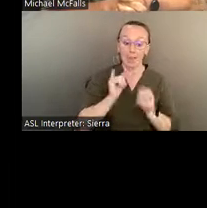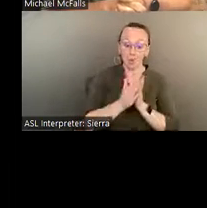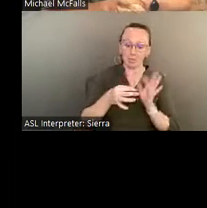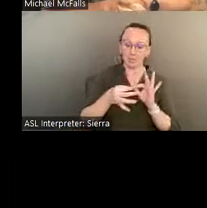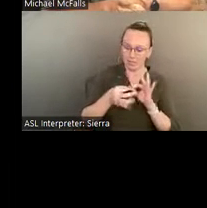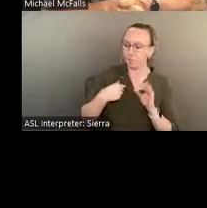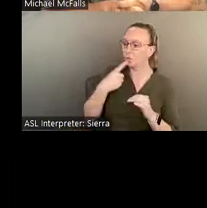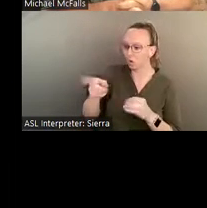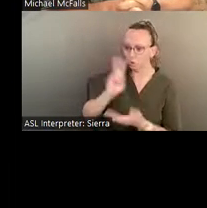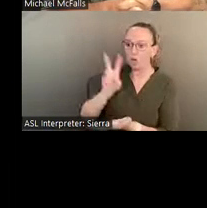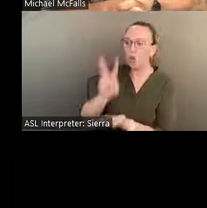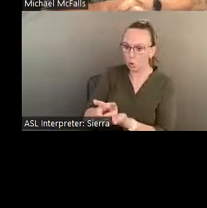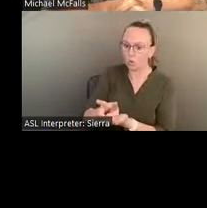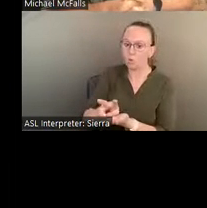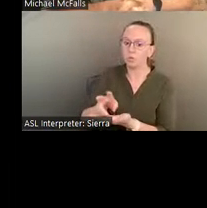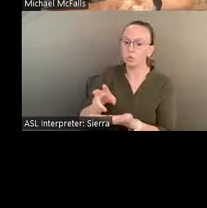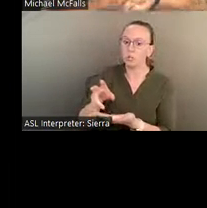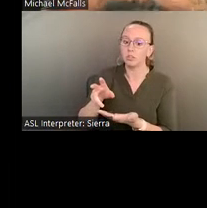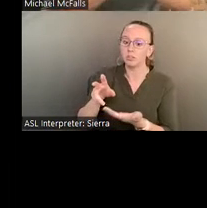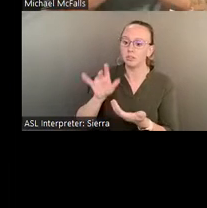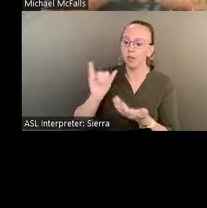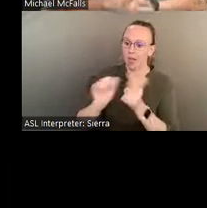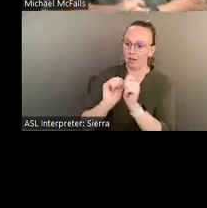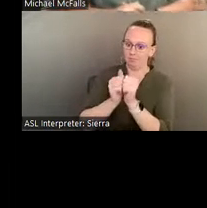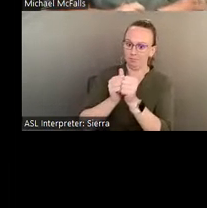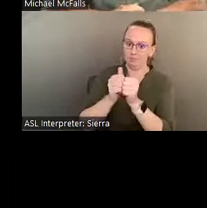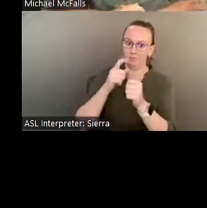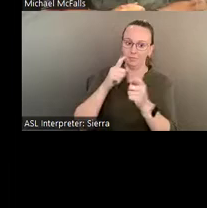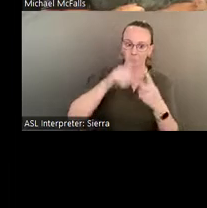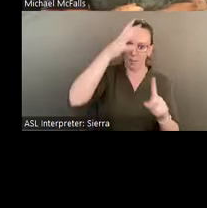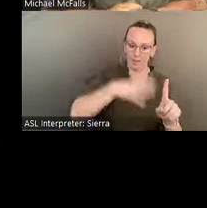election to a man with good hair, which I found very funny.